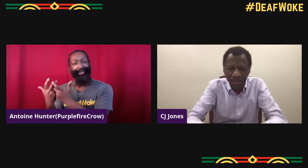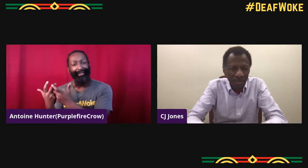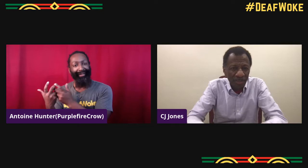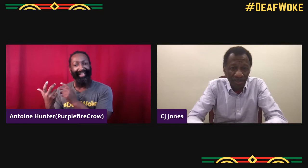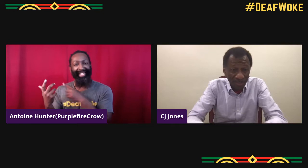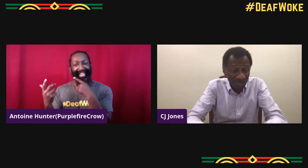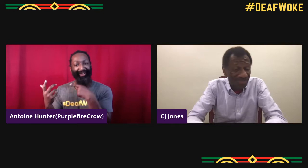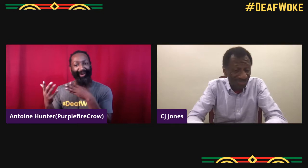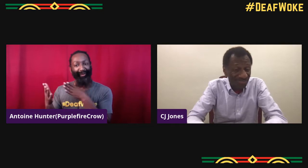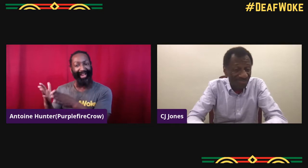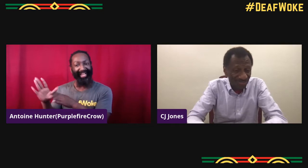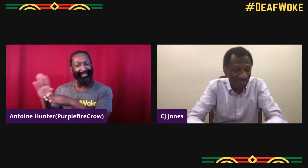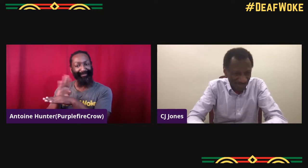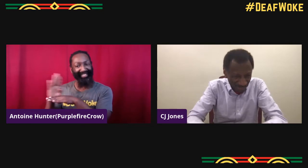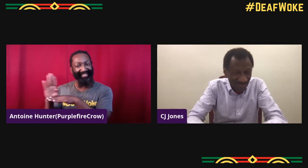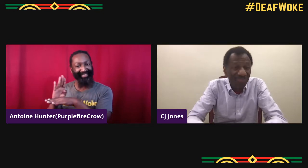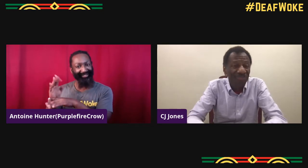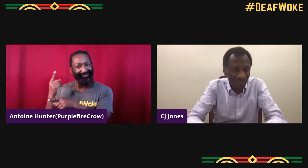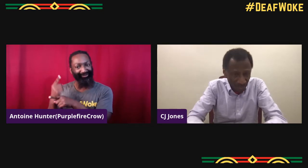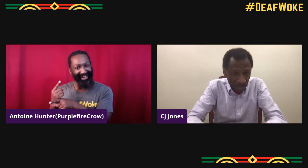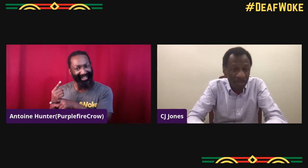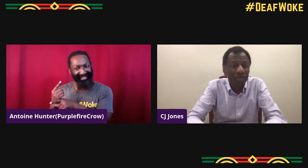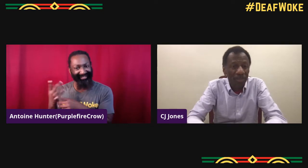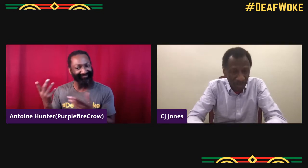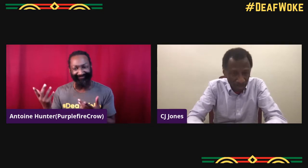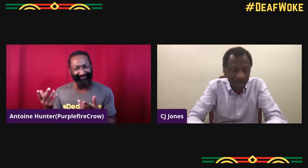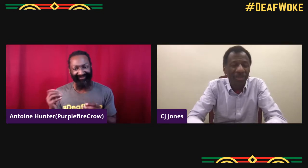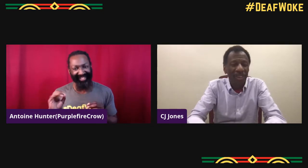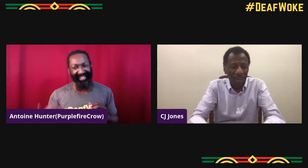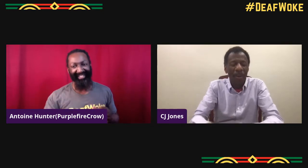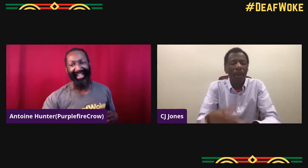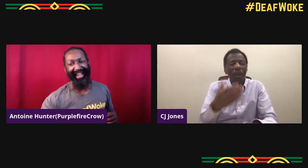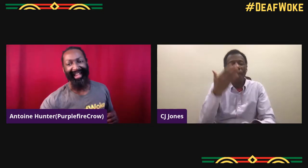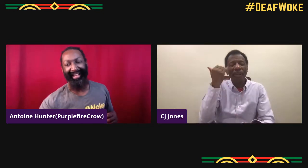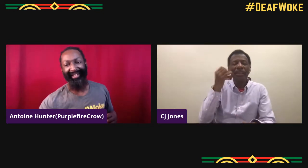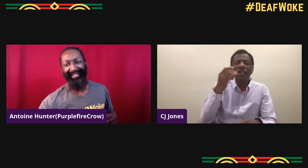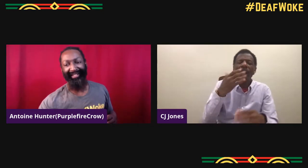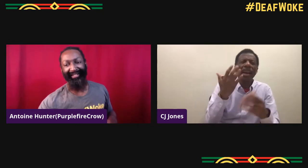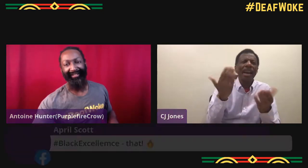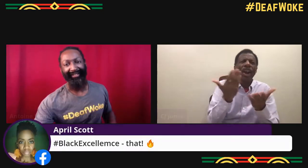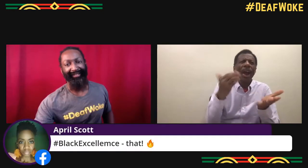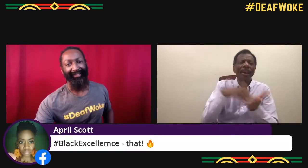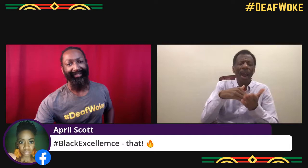and you don't have to rely on that hearing centric business model.